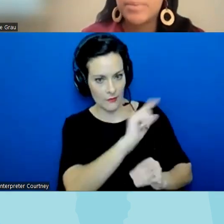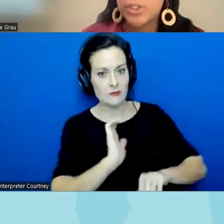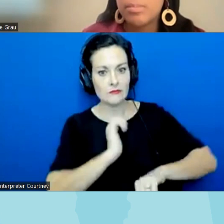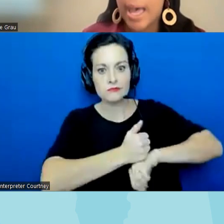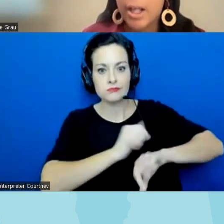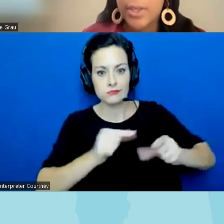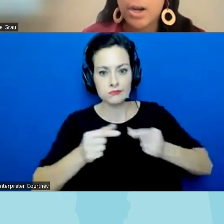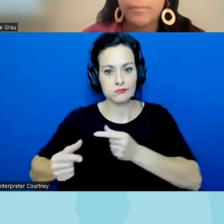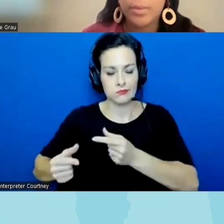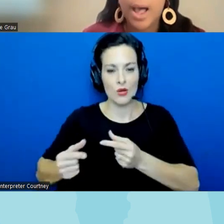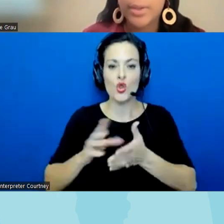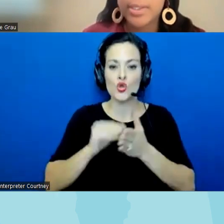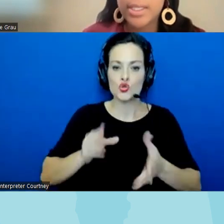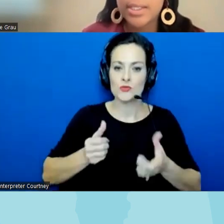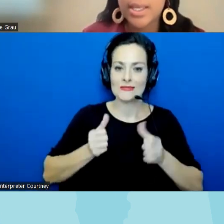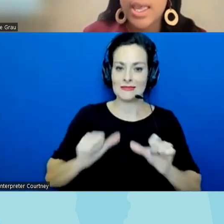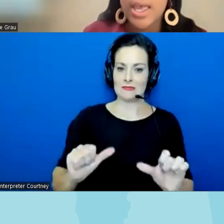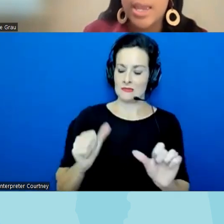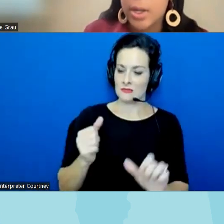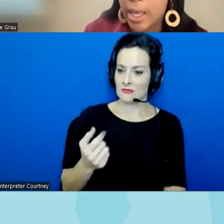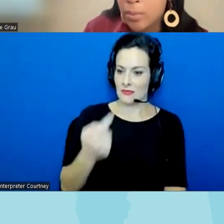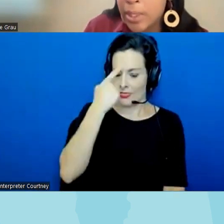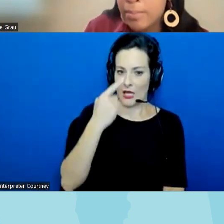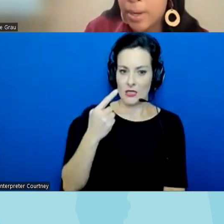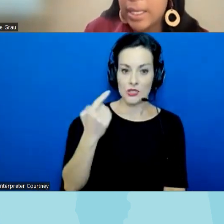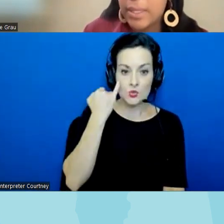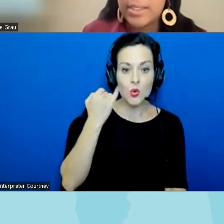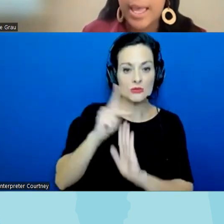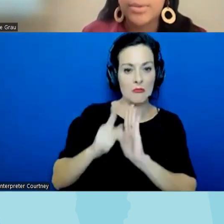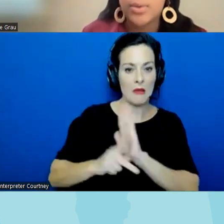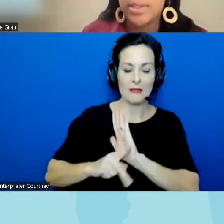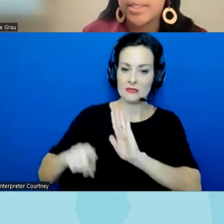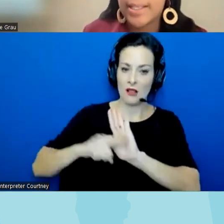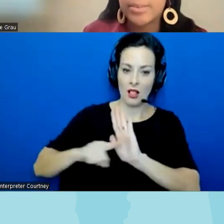pushing back on these harmful policies and again really breaking things down so it is accessible